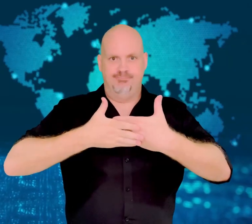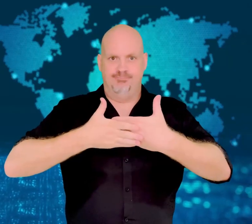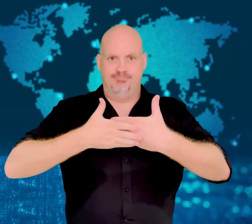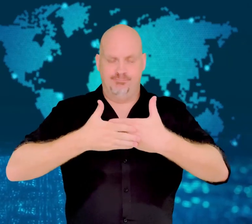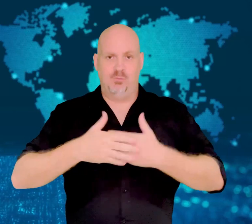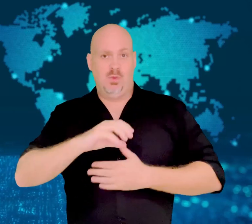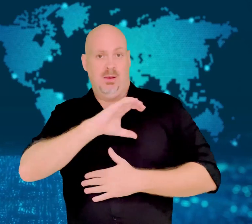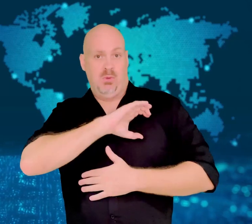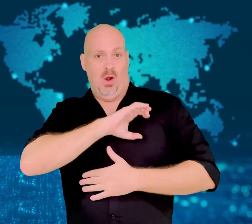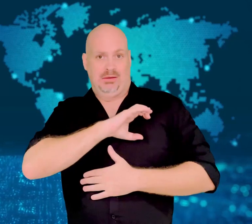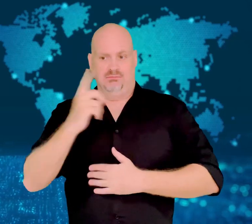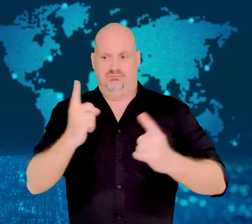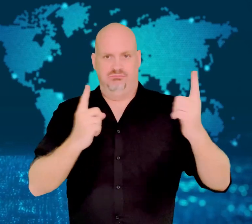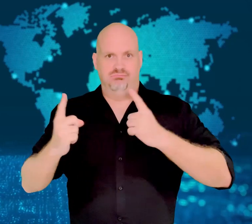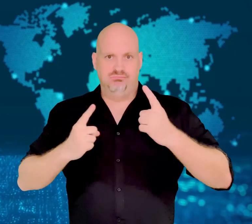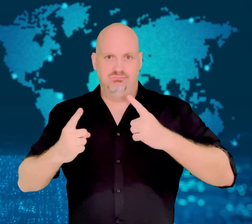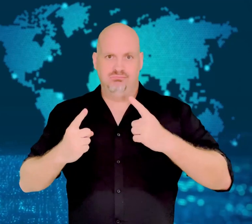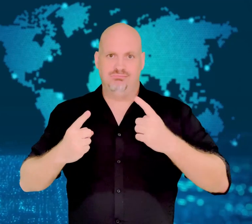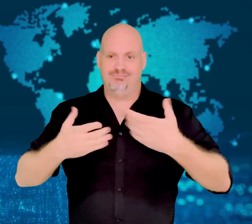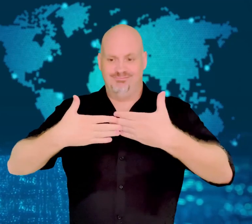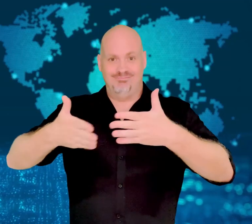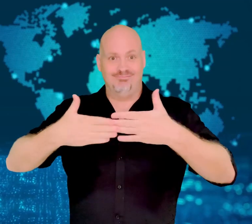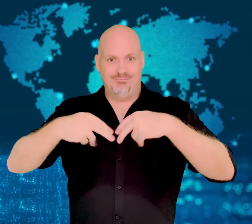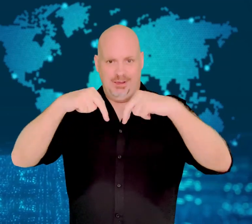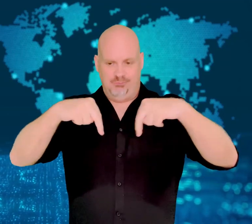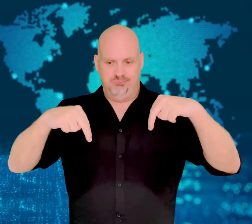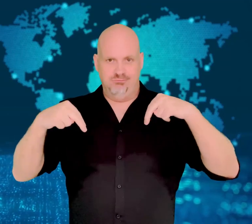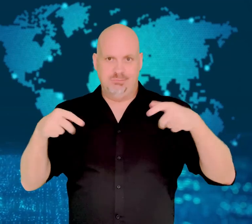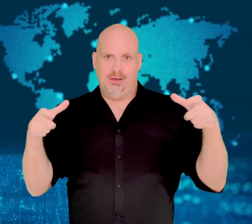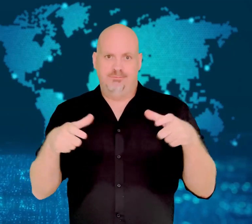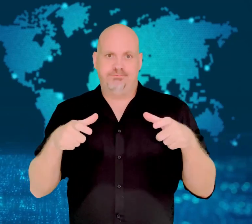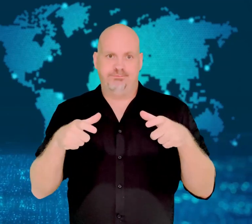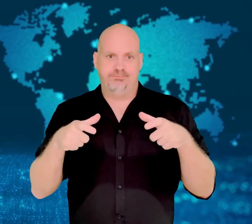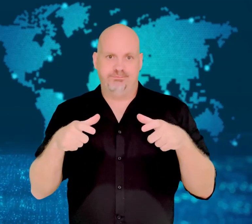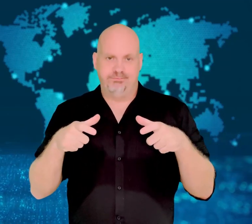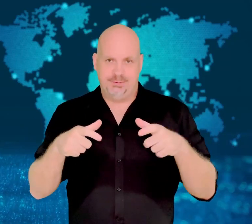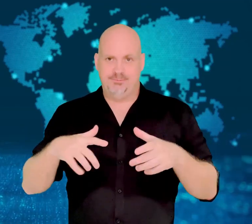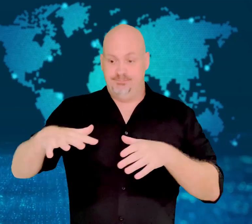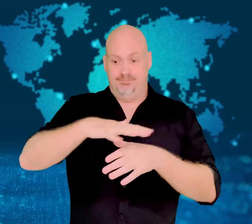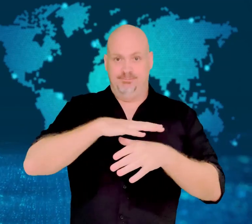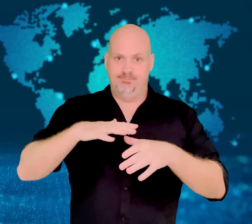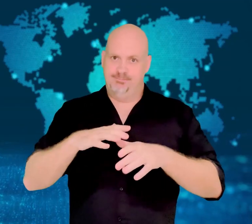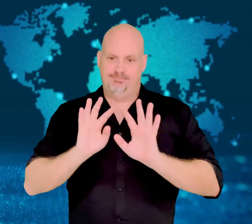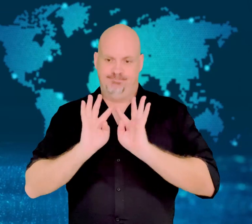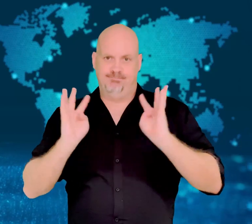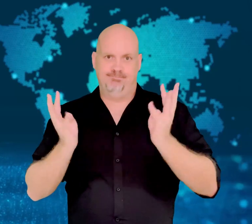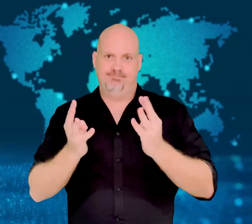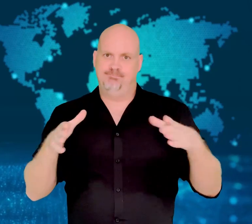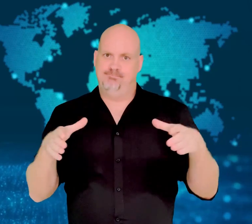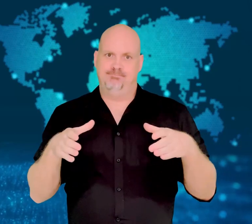Police officers blocked the exits and secured the grounds.